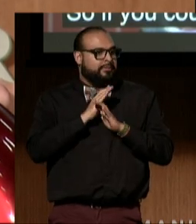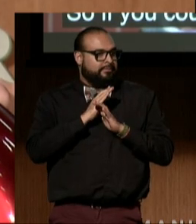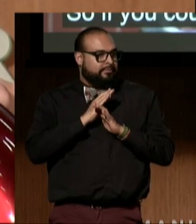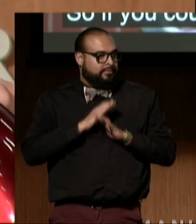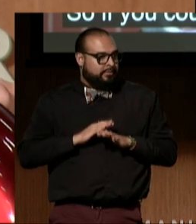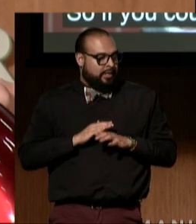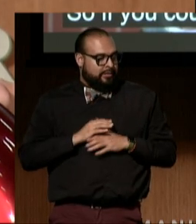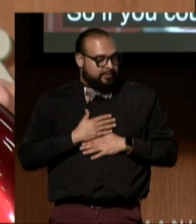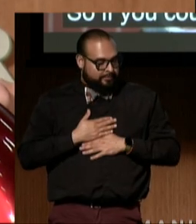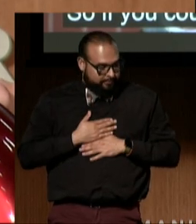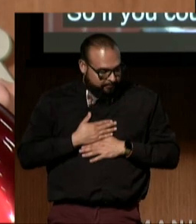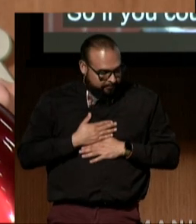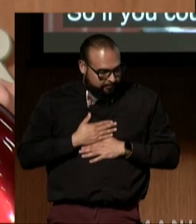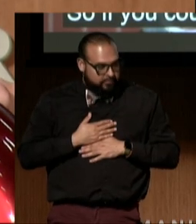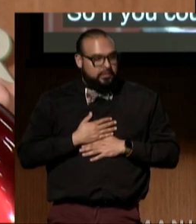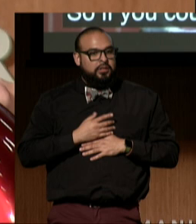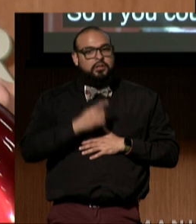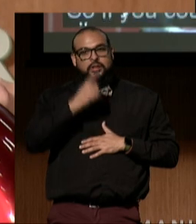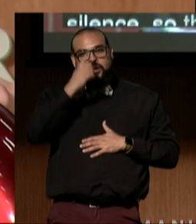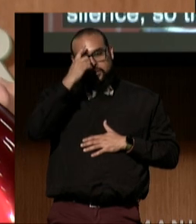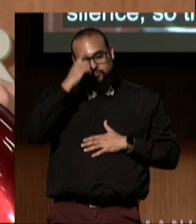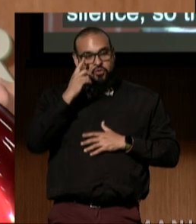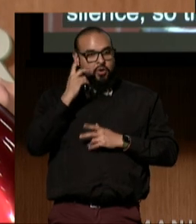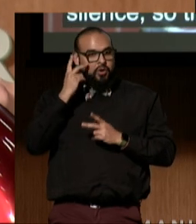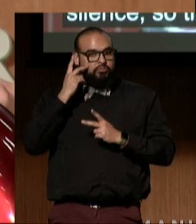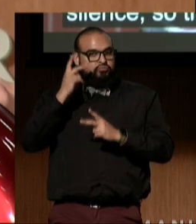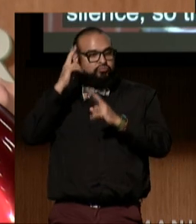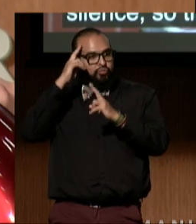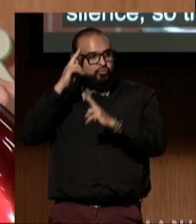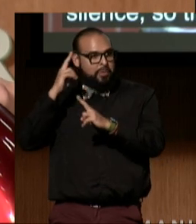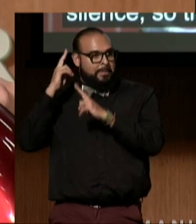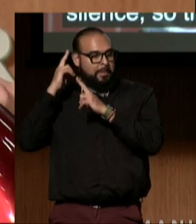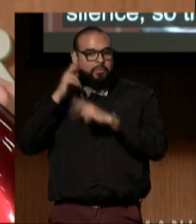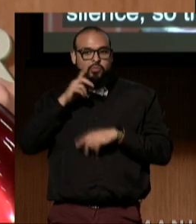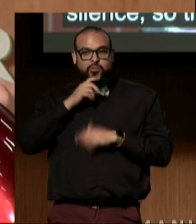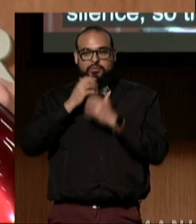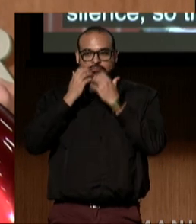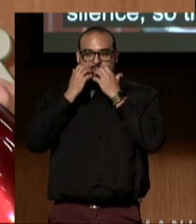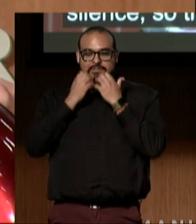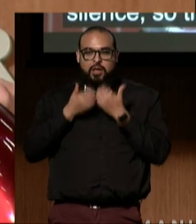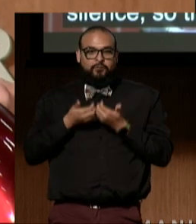so that we can remember those that we love and lost in our community.